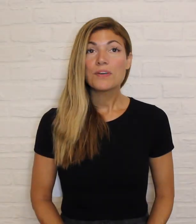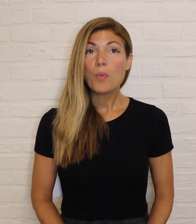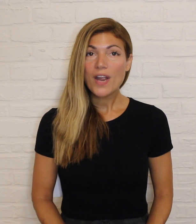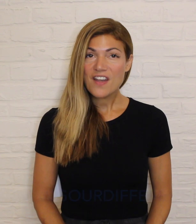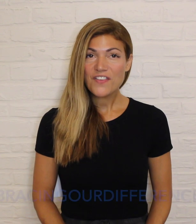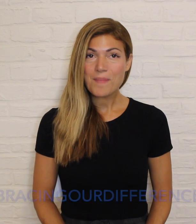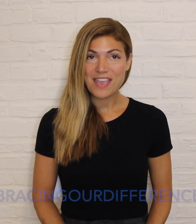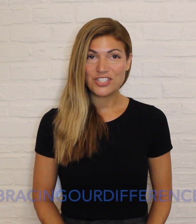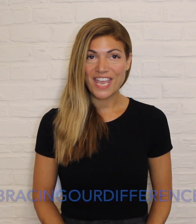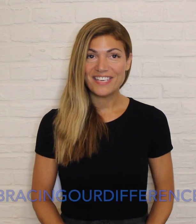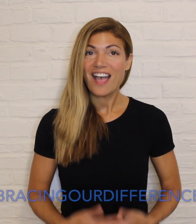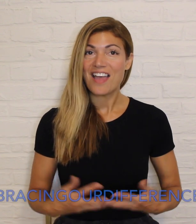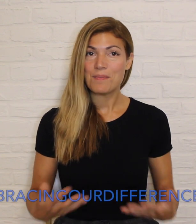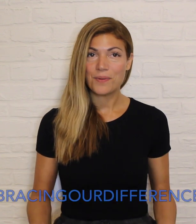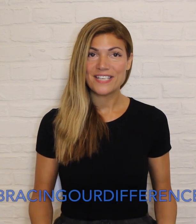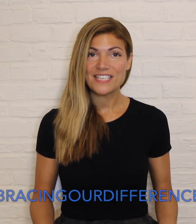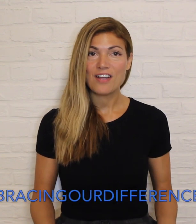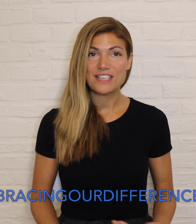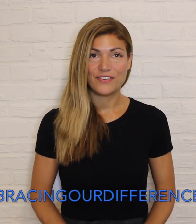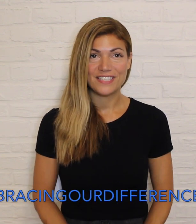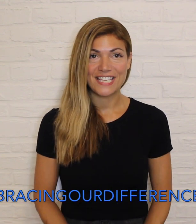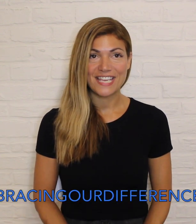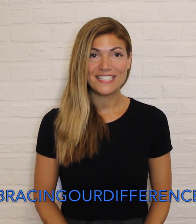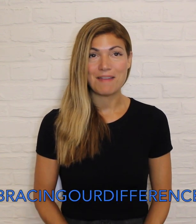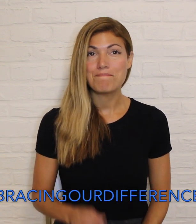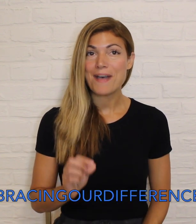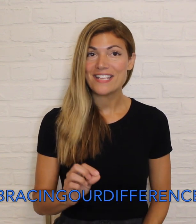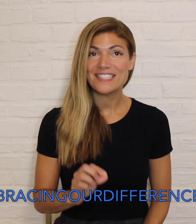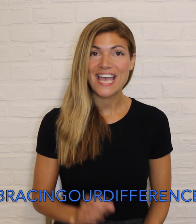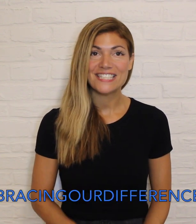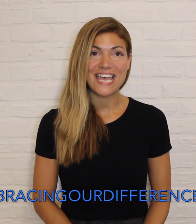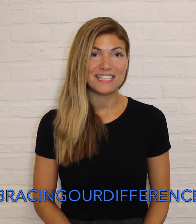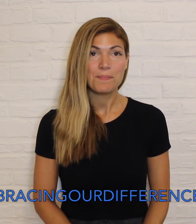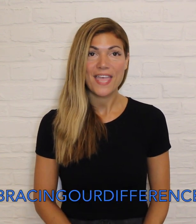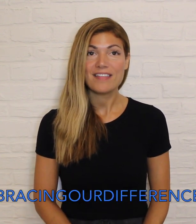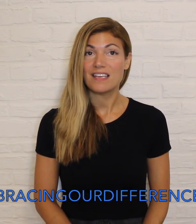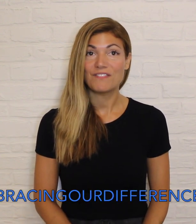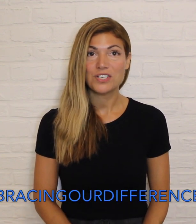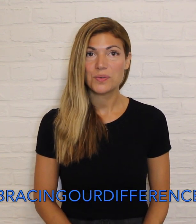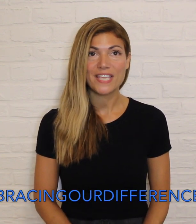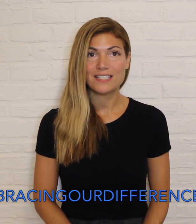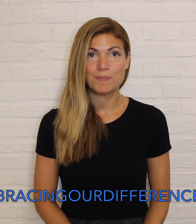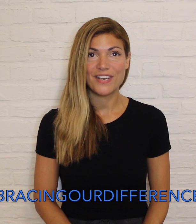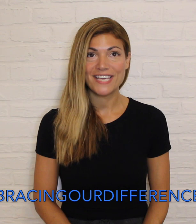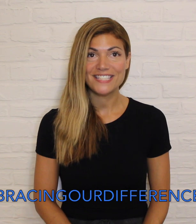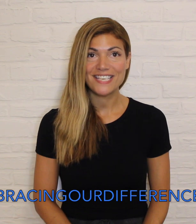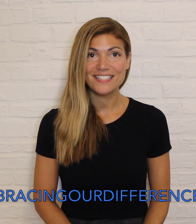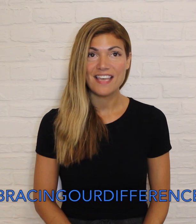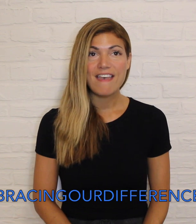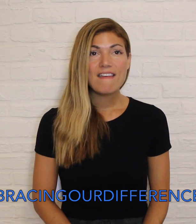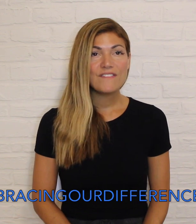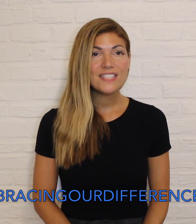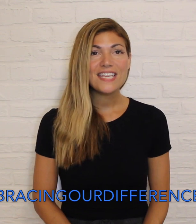For information on Embracing Our Differences and bite-size lesson plans and virtual experiences, visit